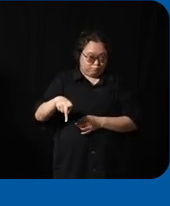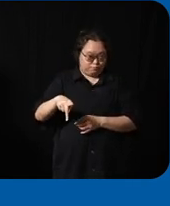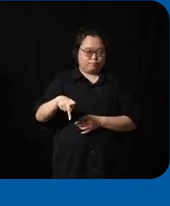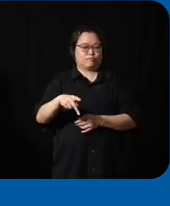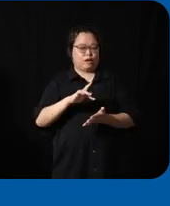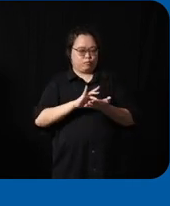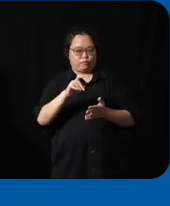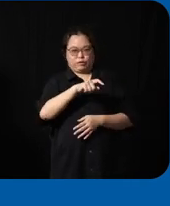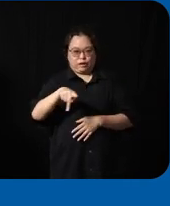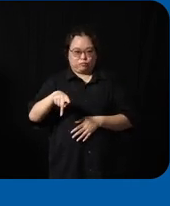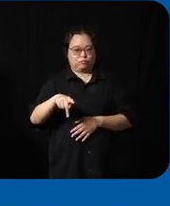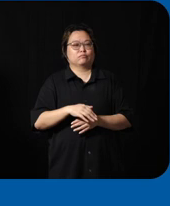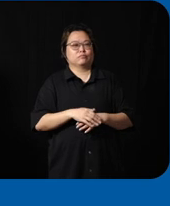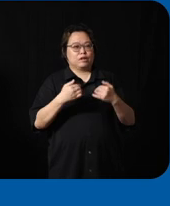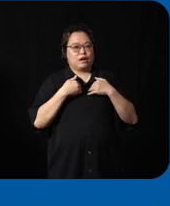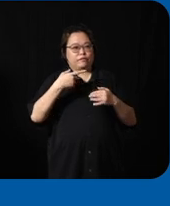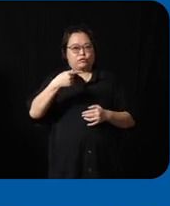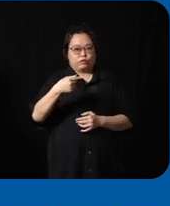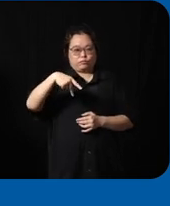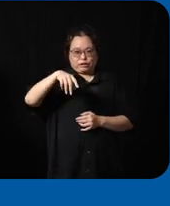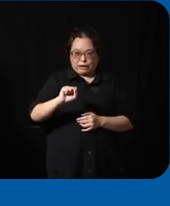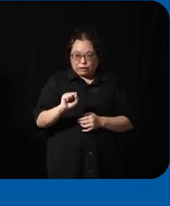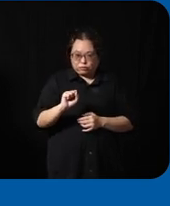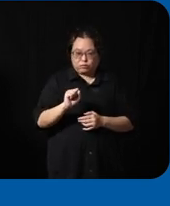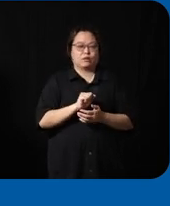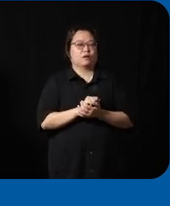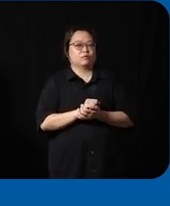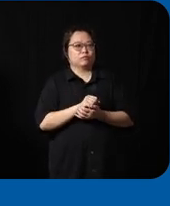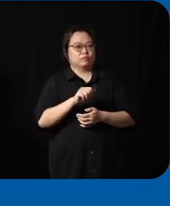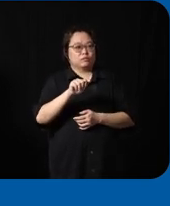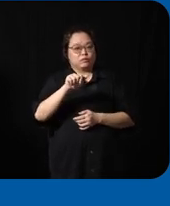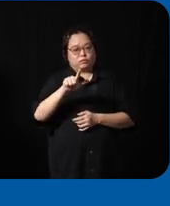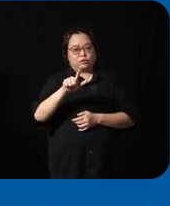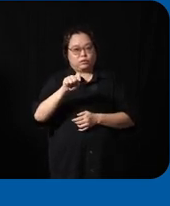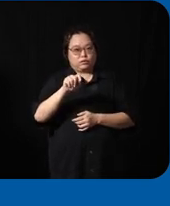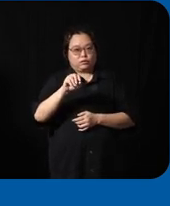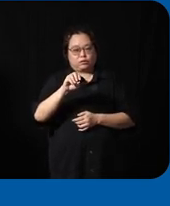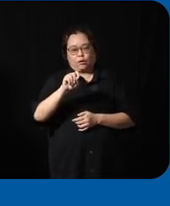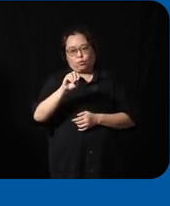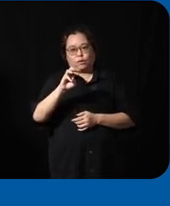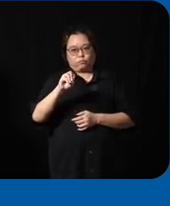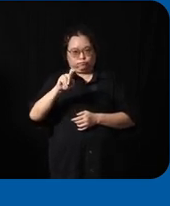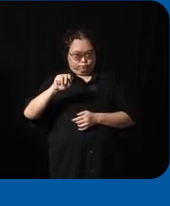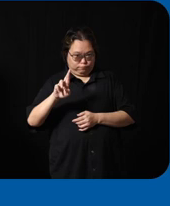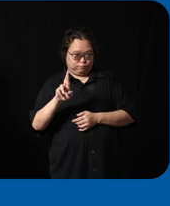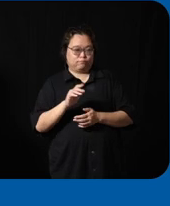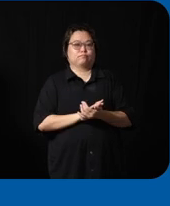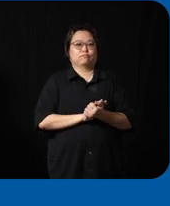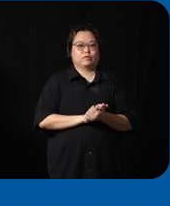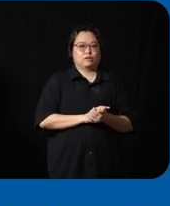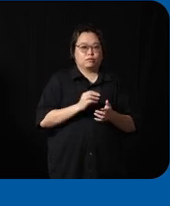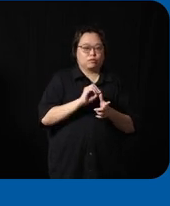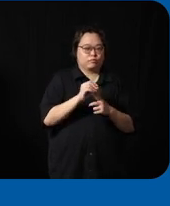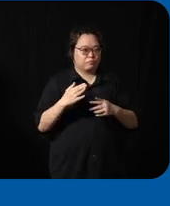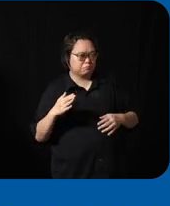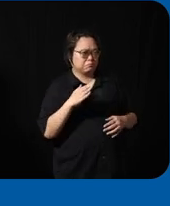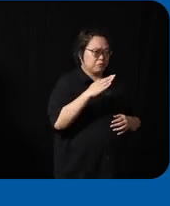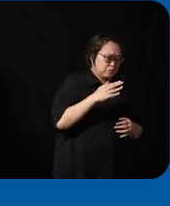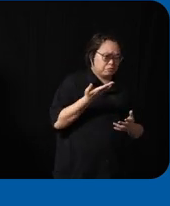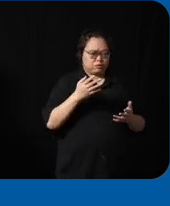GPS you got your Al meter you got your XYZ axis of you know is it tilt your or of the angle of